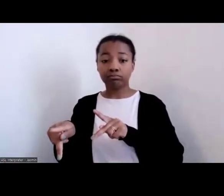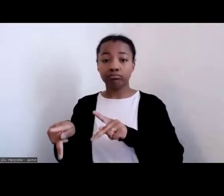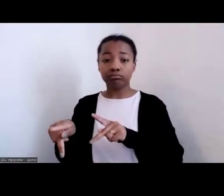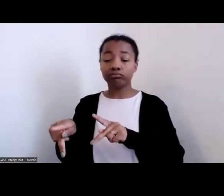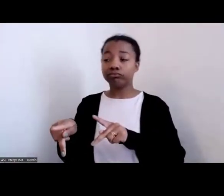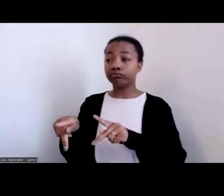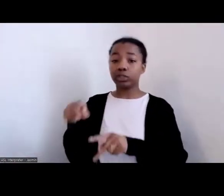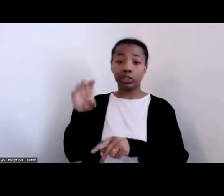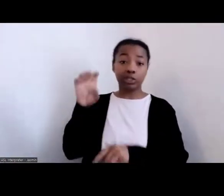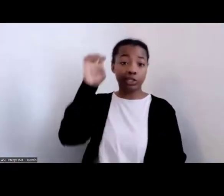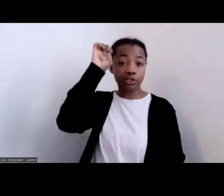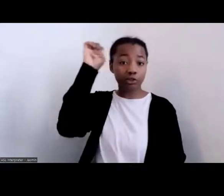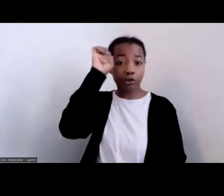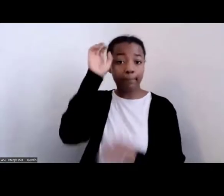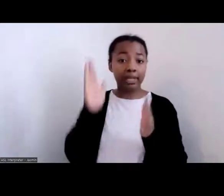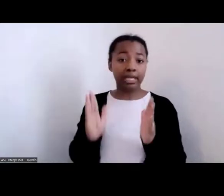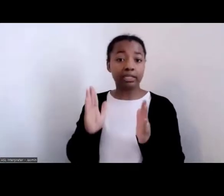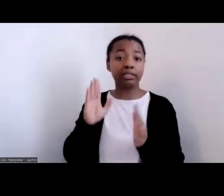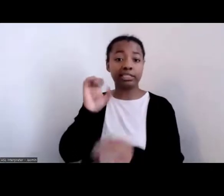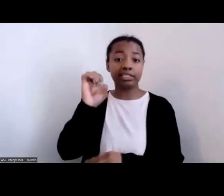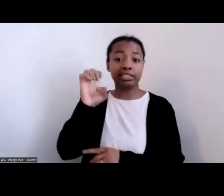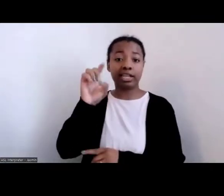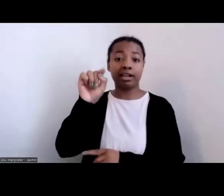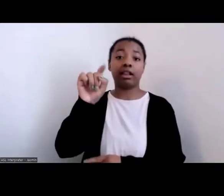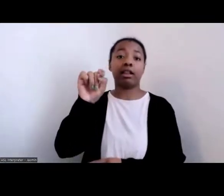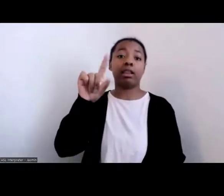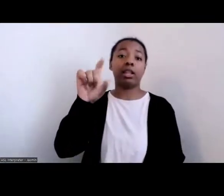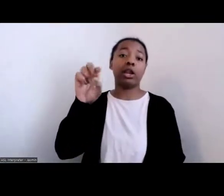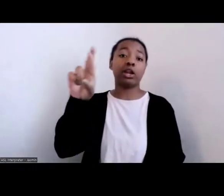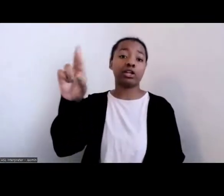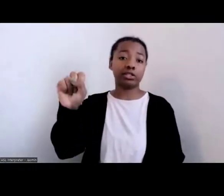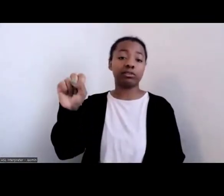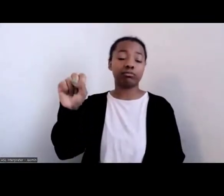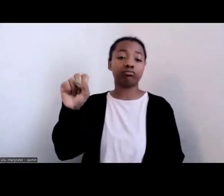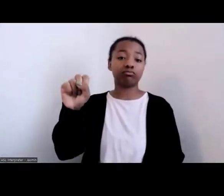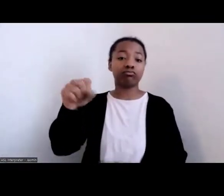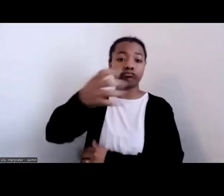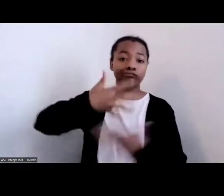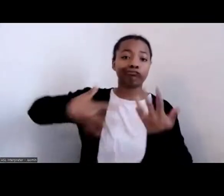In fact, it was mostly indigenous people, native